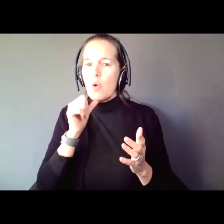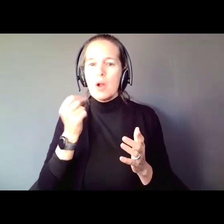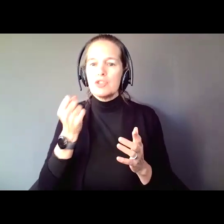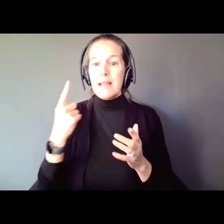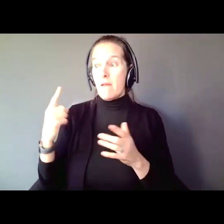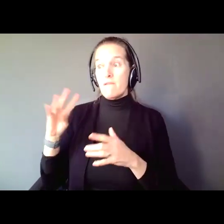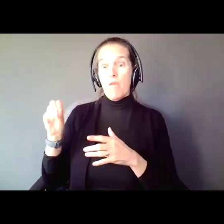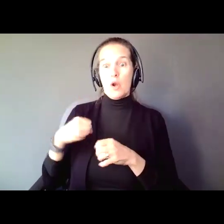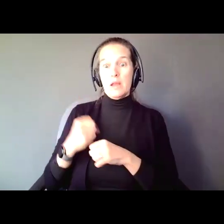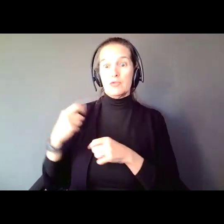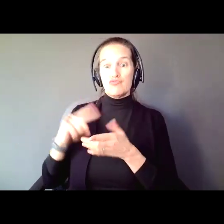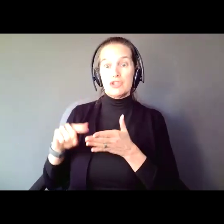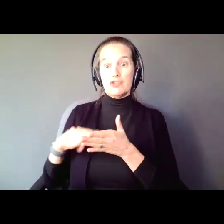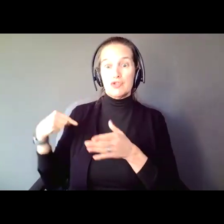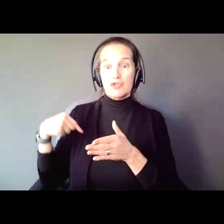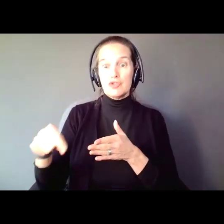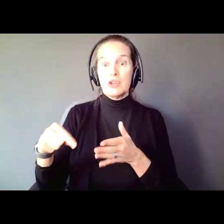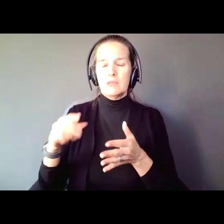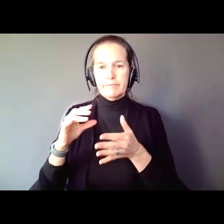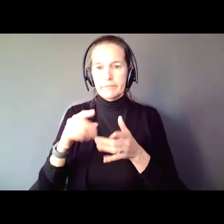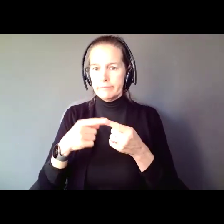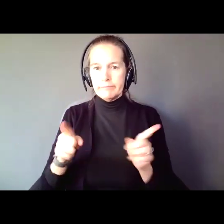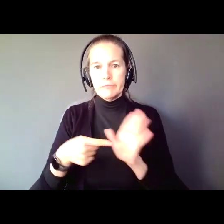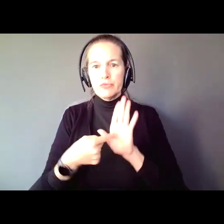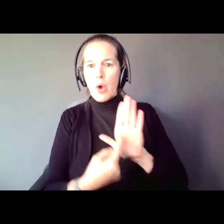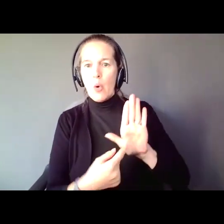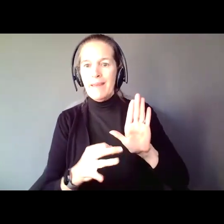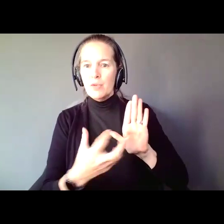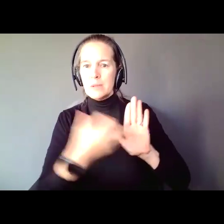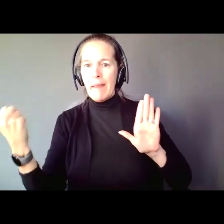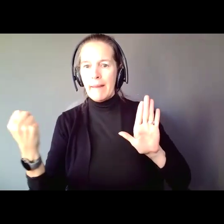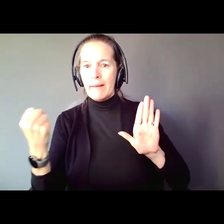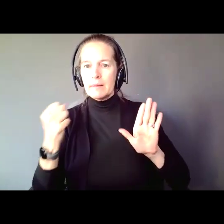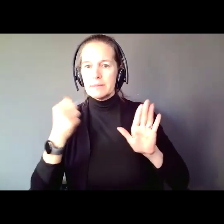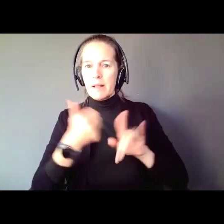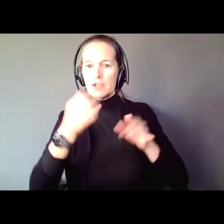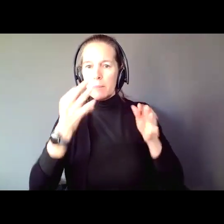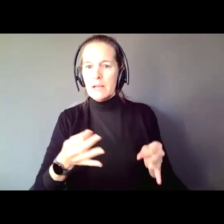when it is not needed can out real harm. Yet, I still hear it. For your own good.